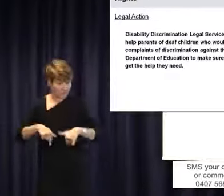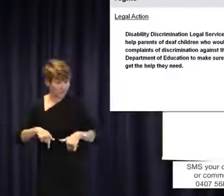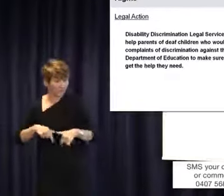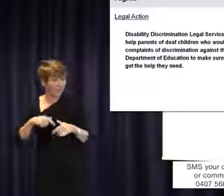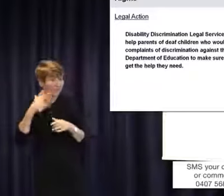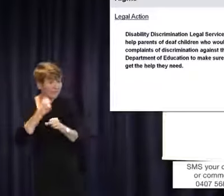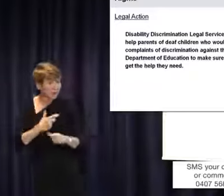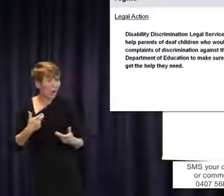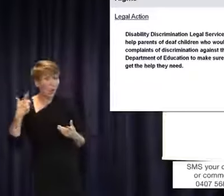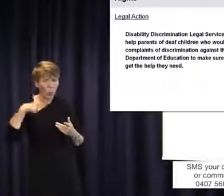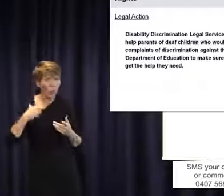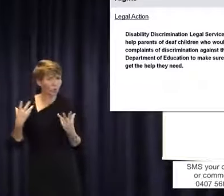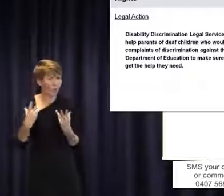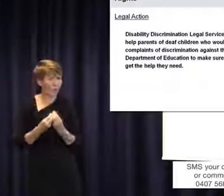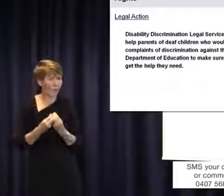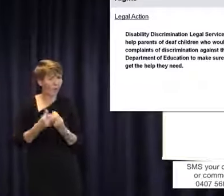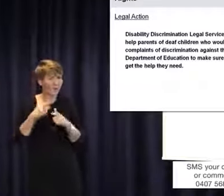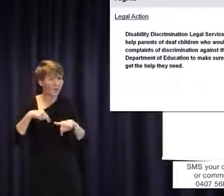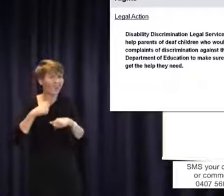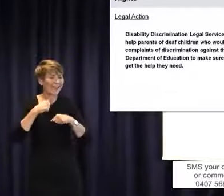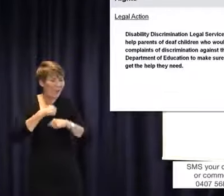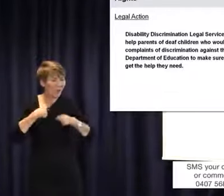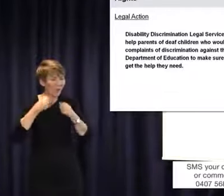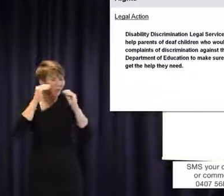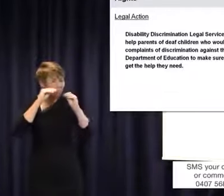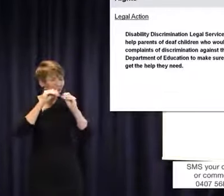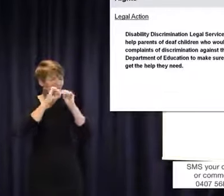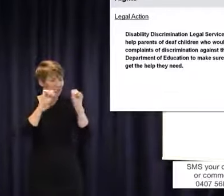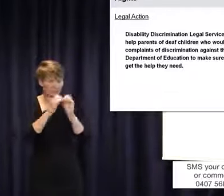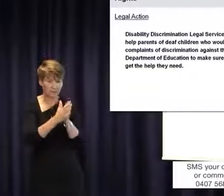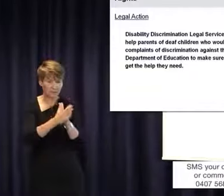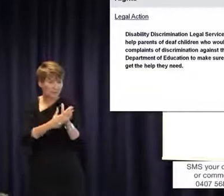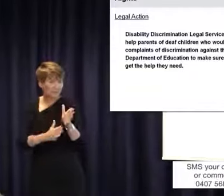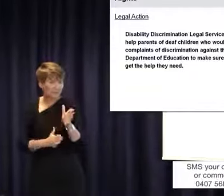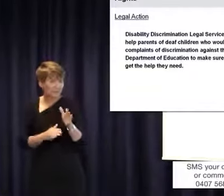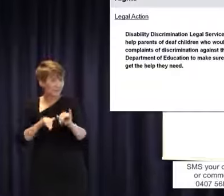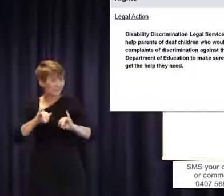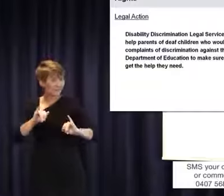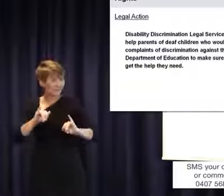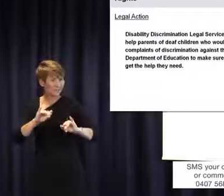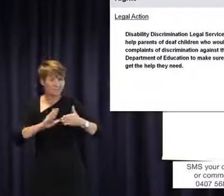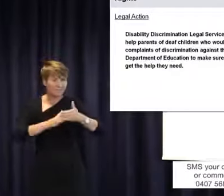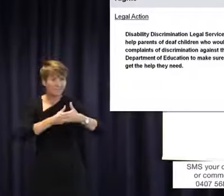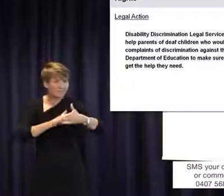an extremely poor education system and there is no sign at all that things are changing.